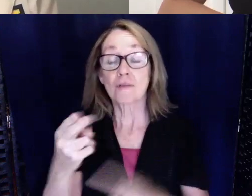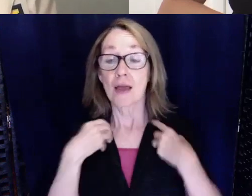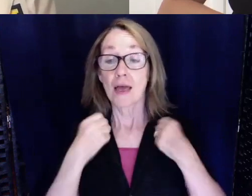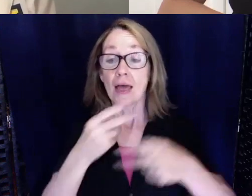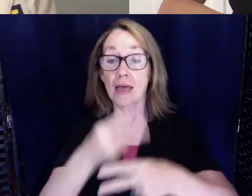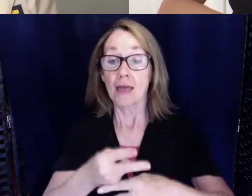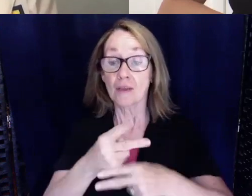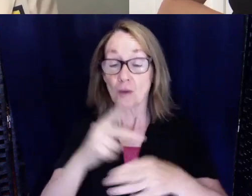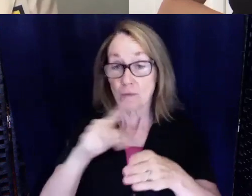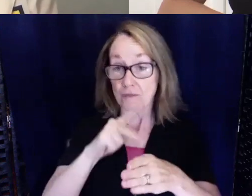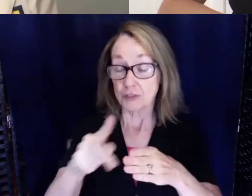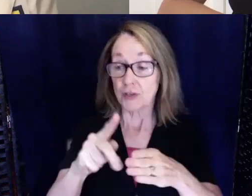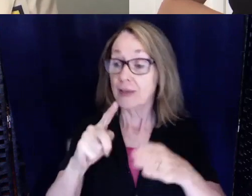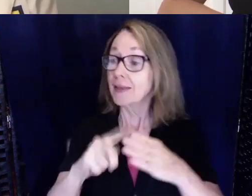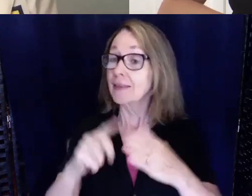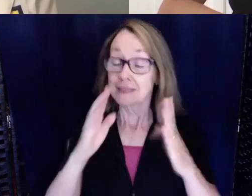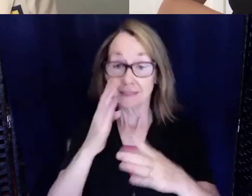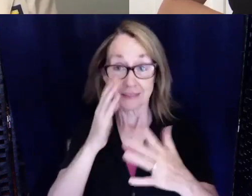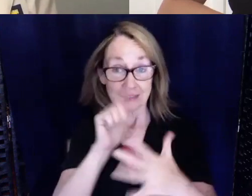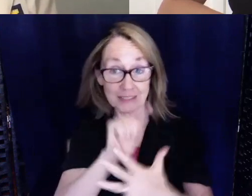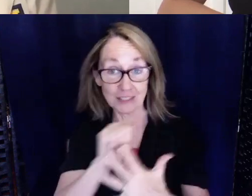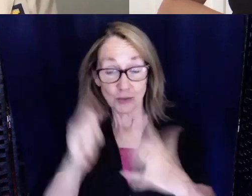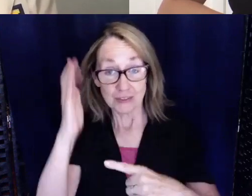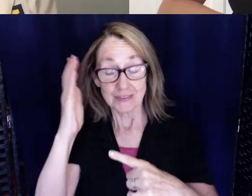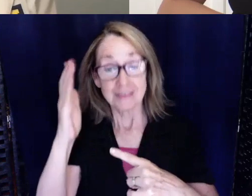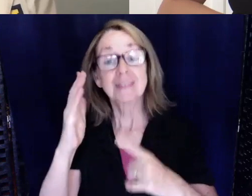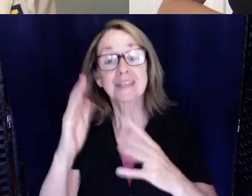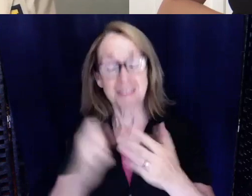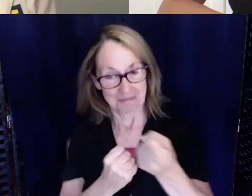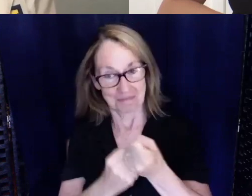you by the Healthcare System Transformation Project at the Rhode Island Commission on the Deaf and Hard of Hearing.